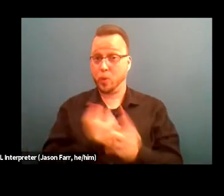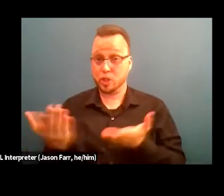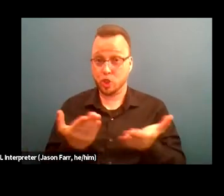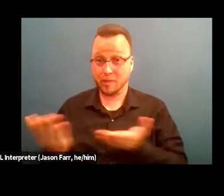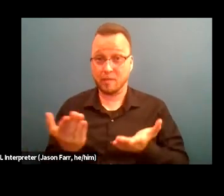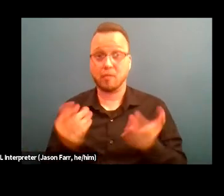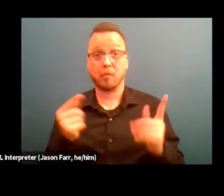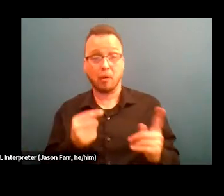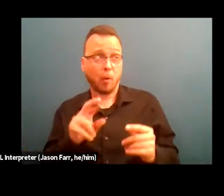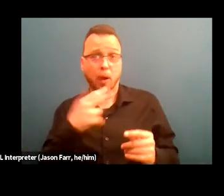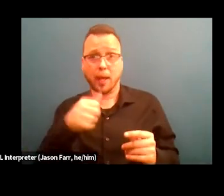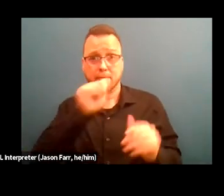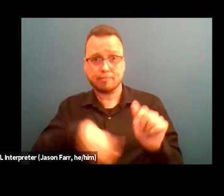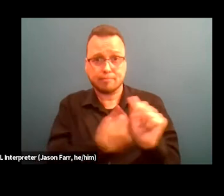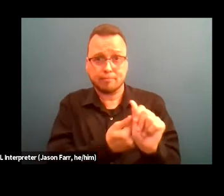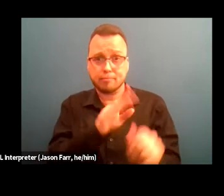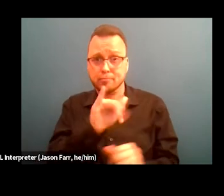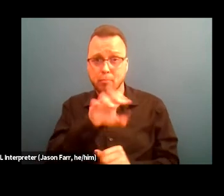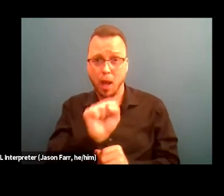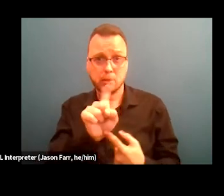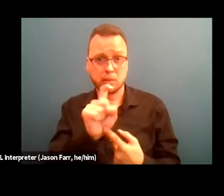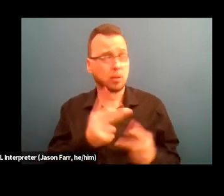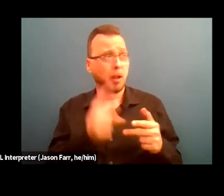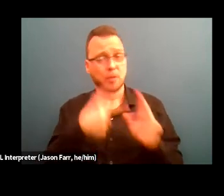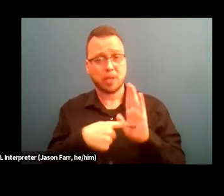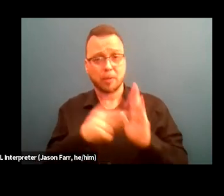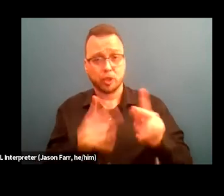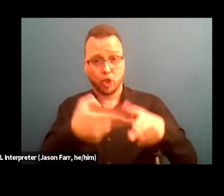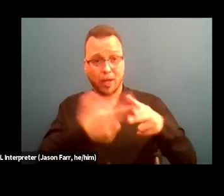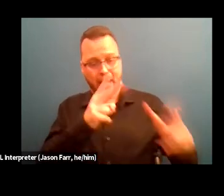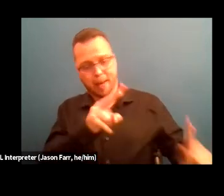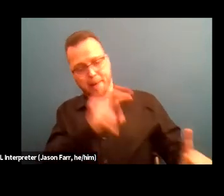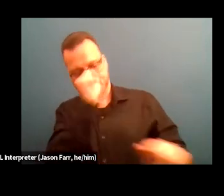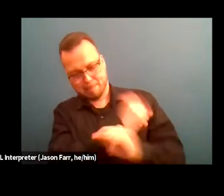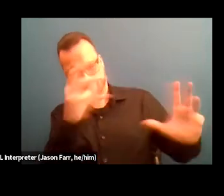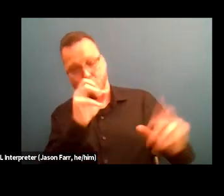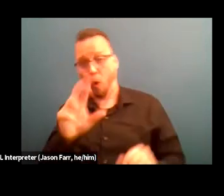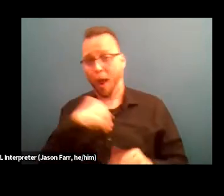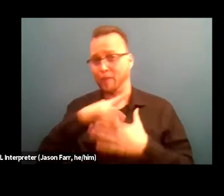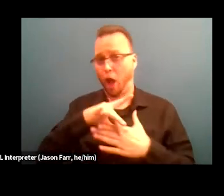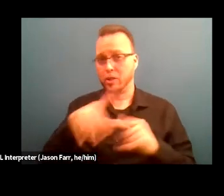such as someone's name or even if we have contacts for like when someone graduated right, someone's age.